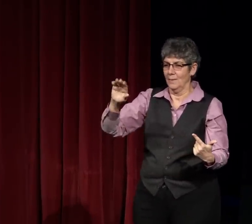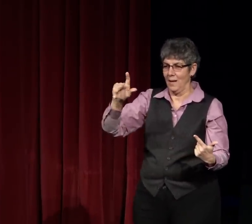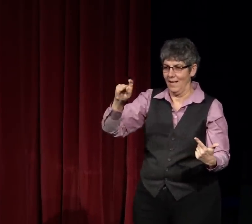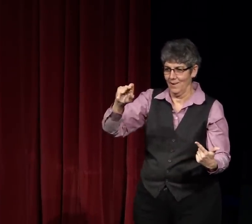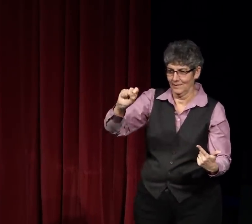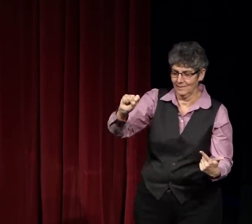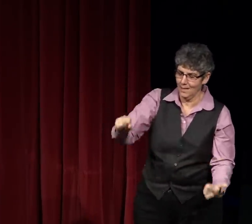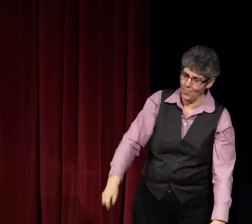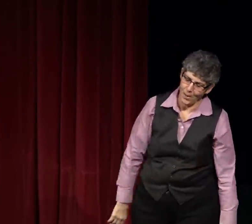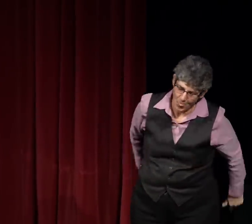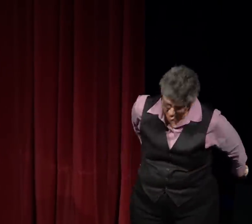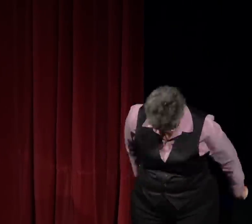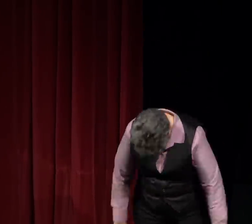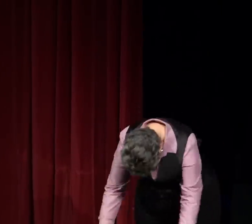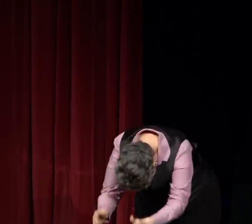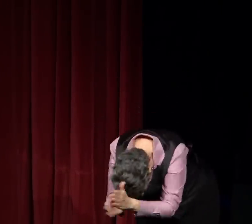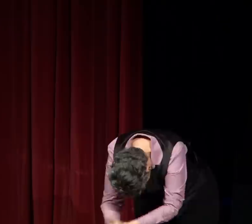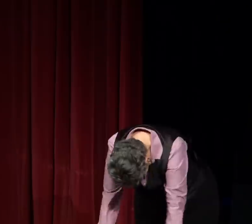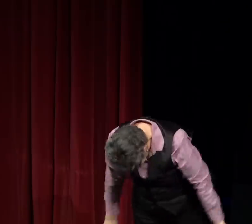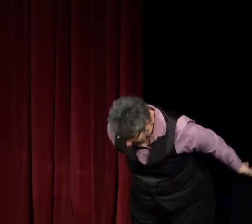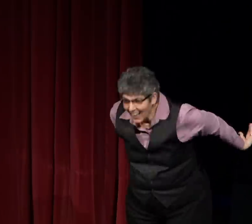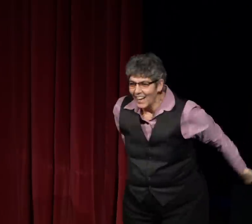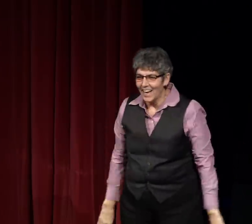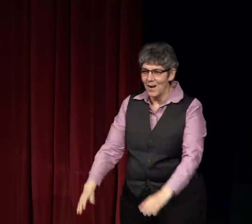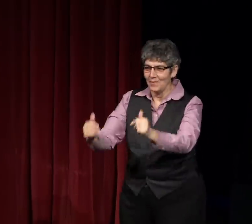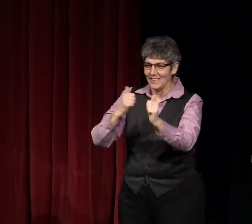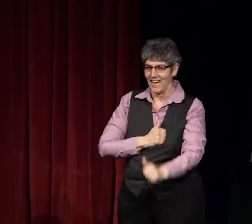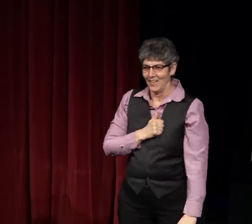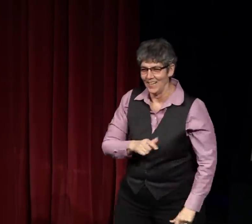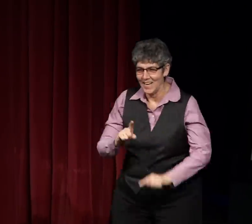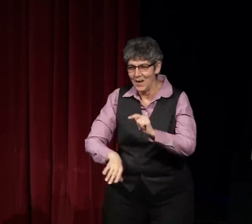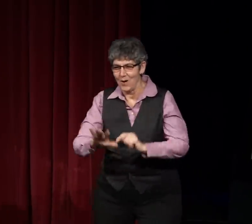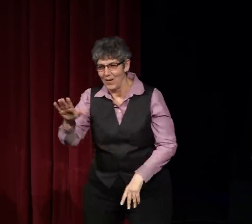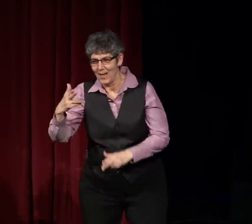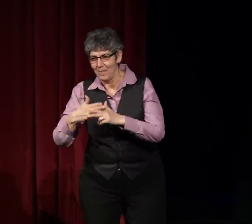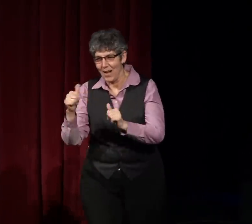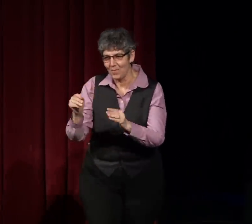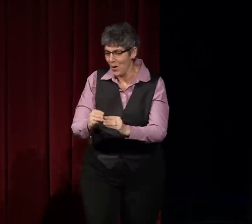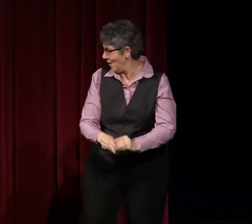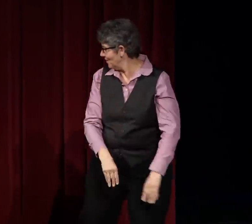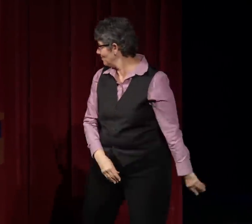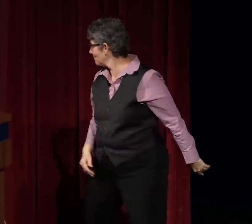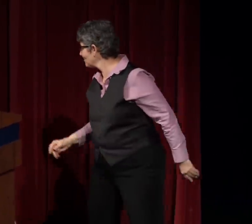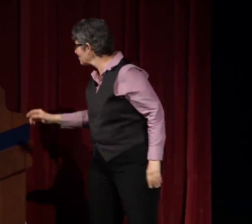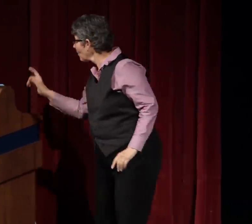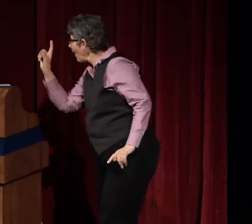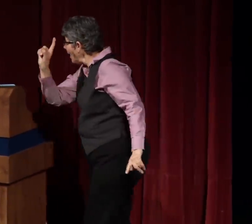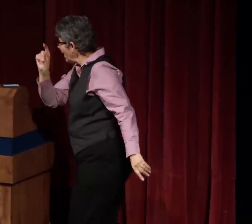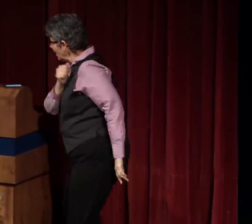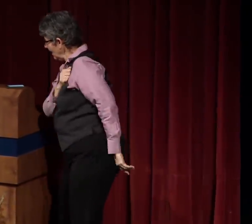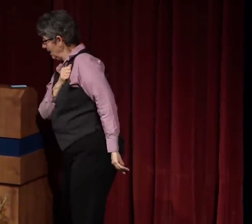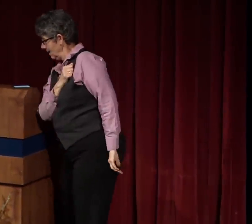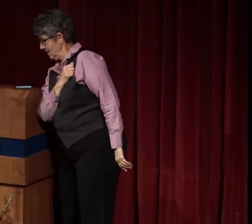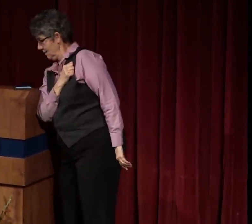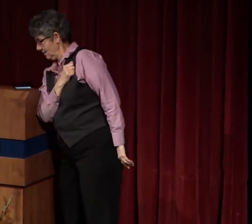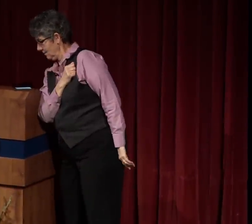The members of the committee are Theresa -- I'm sorry! I can't spell your name anymore.